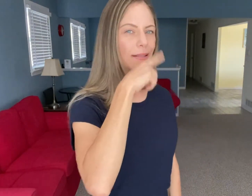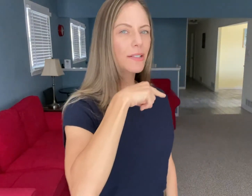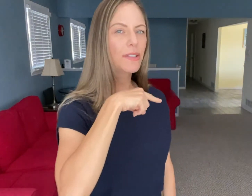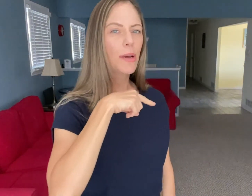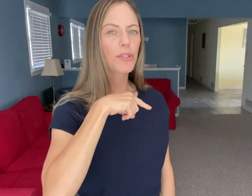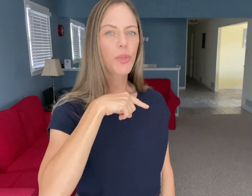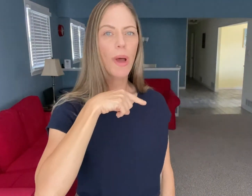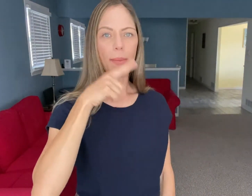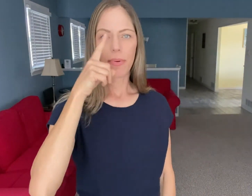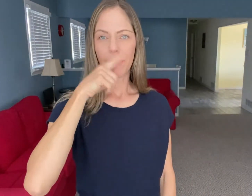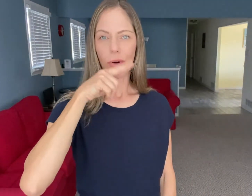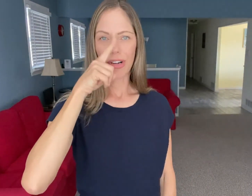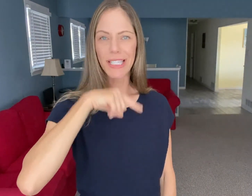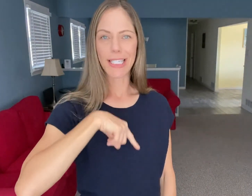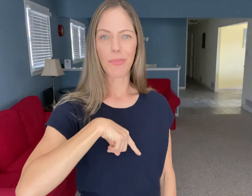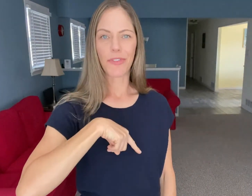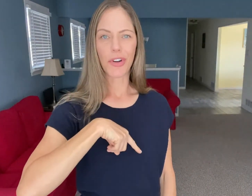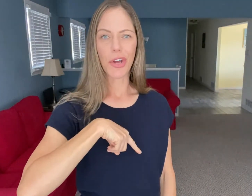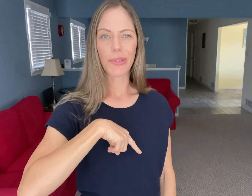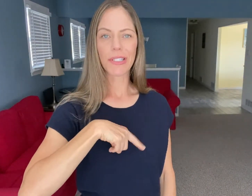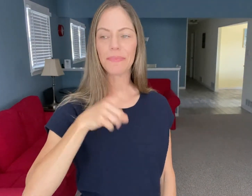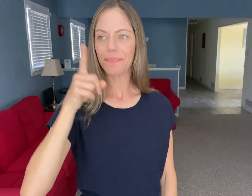a little double swipe across the tip of your nose.